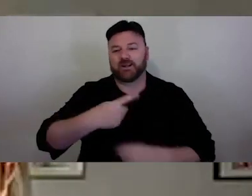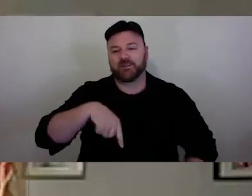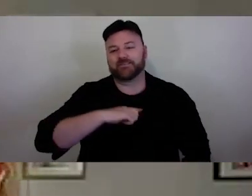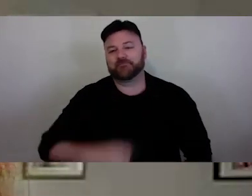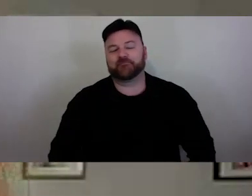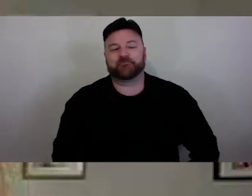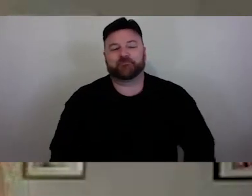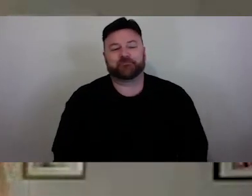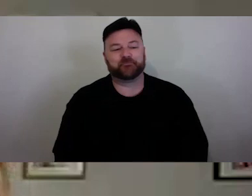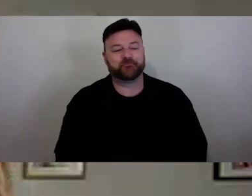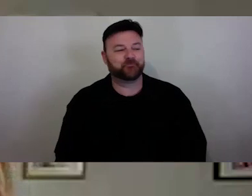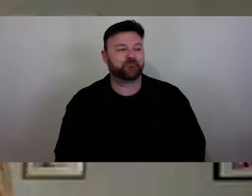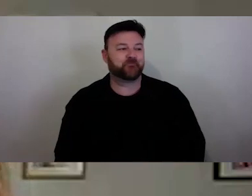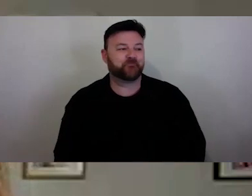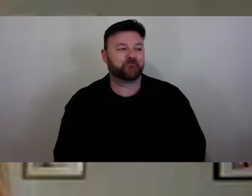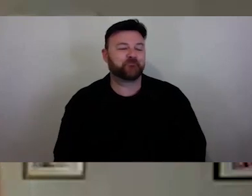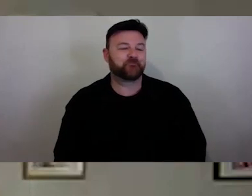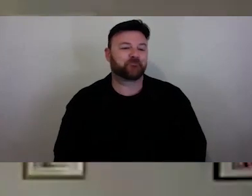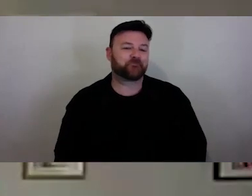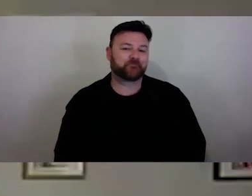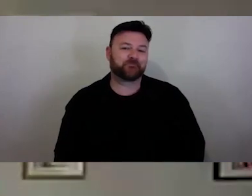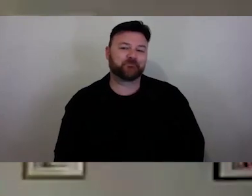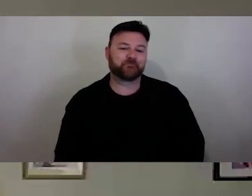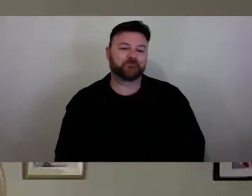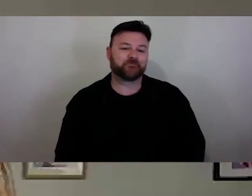Thank you so much joining us.